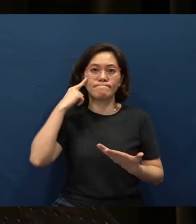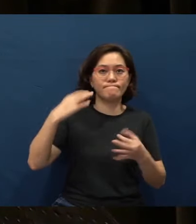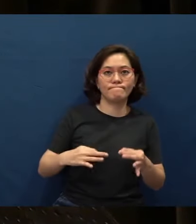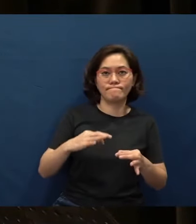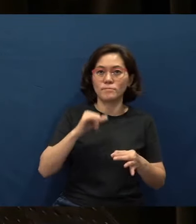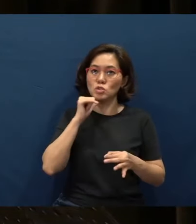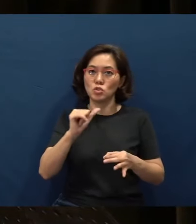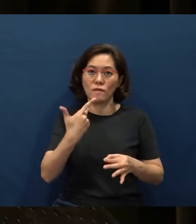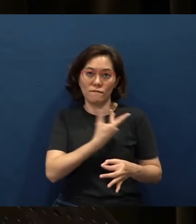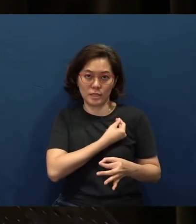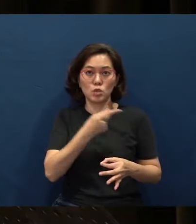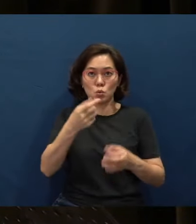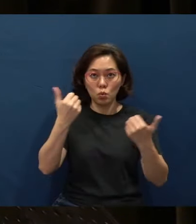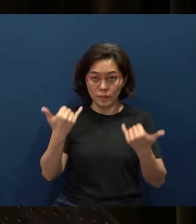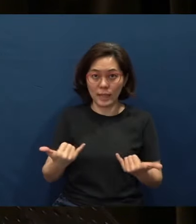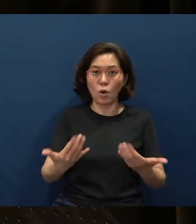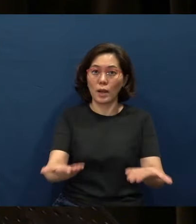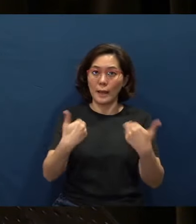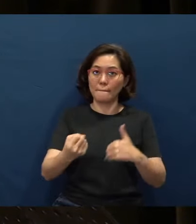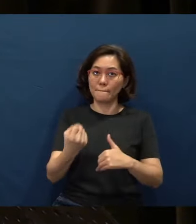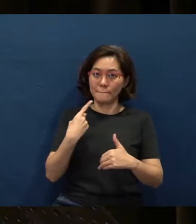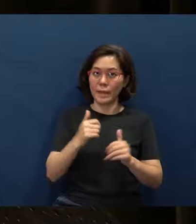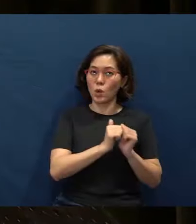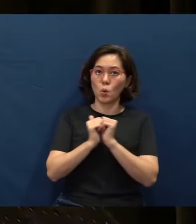You are now allowed to come back to worship together with us.